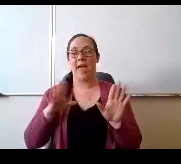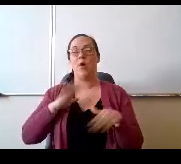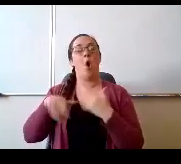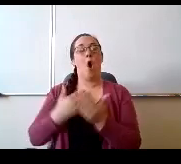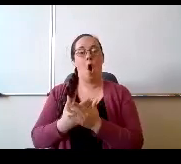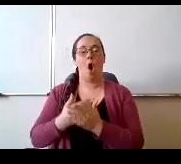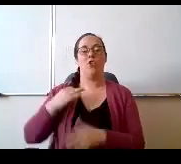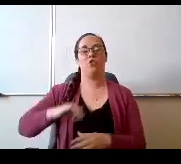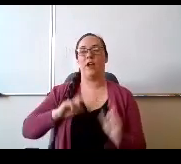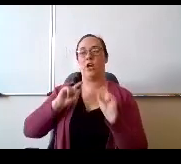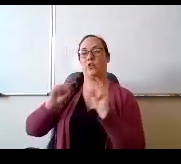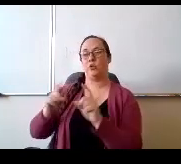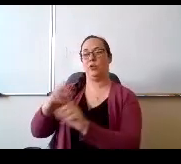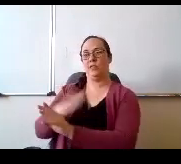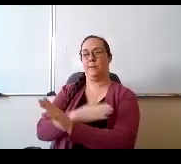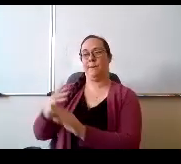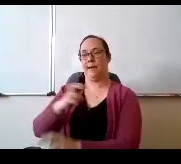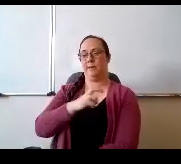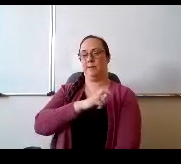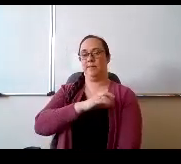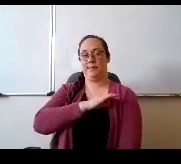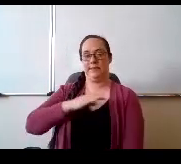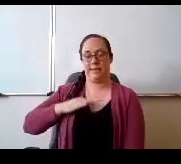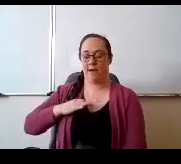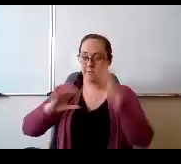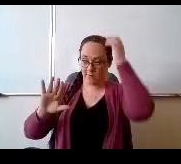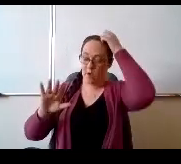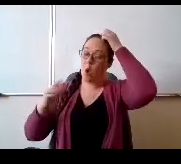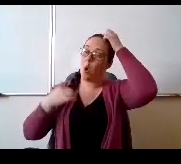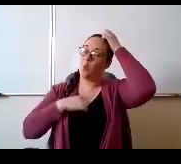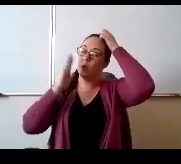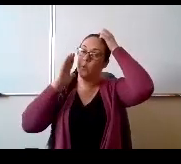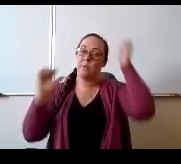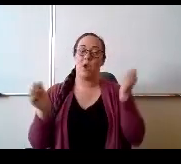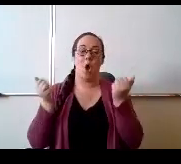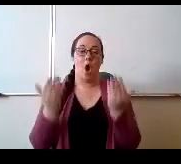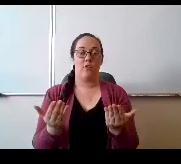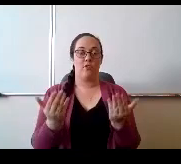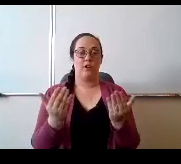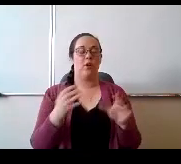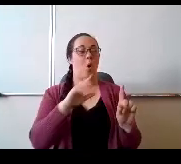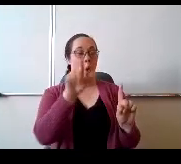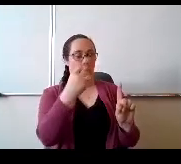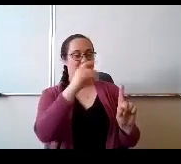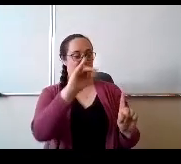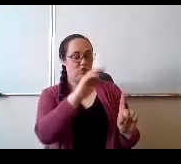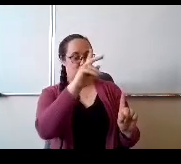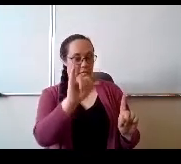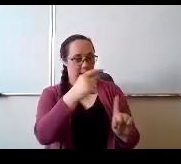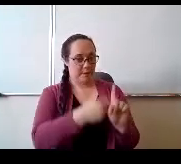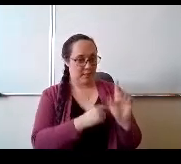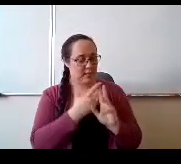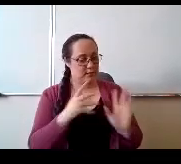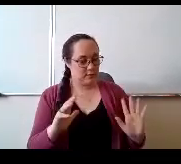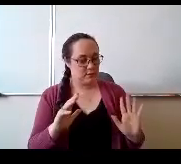to the band staff and just with 20 as we will be offering a in July only. A pretty extensive beginning